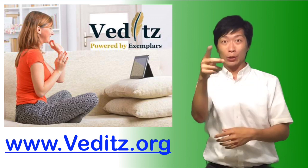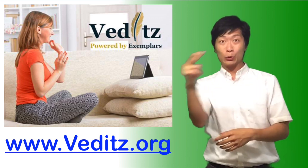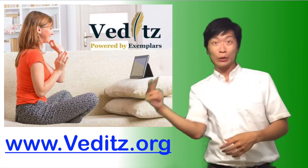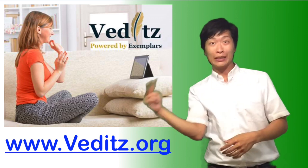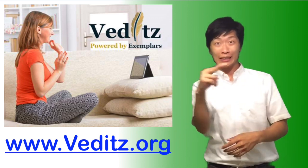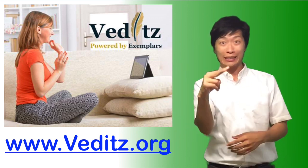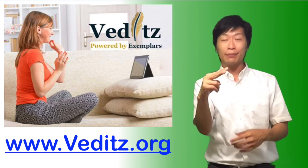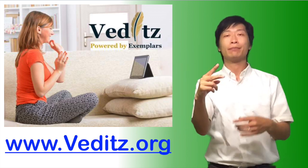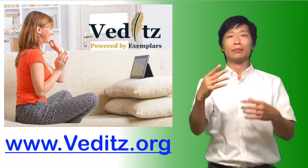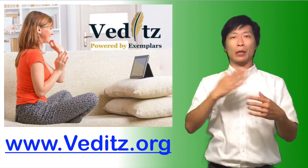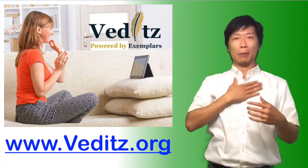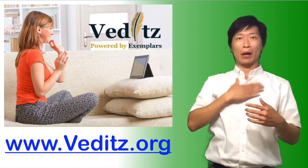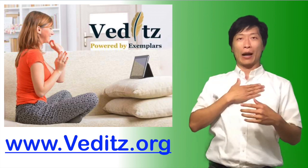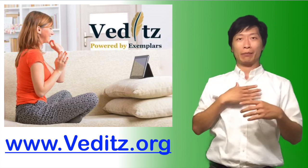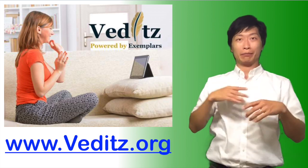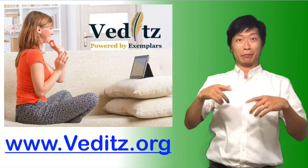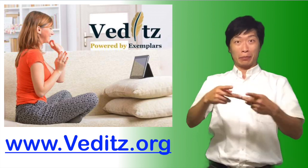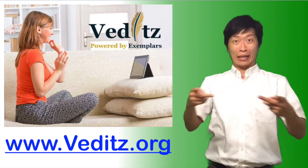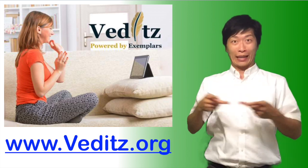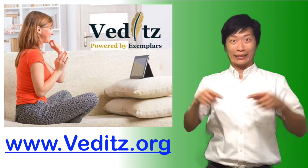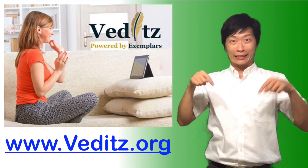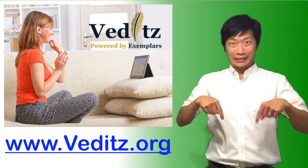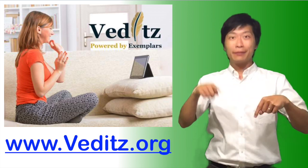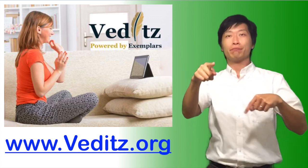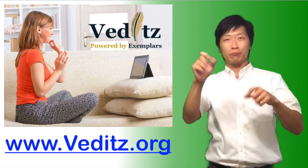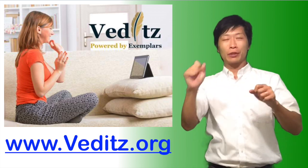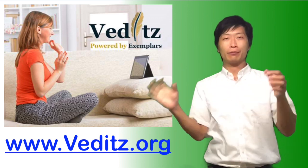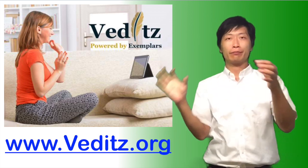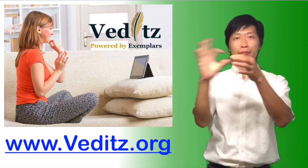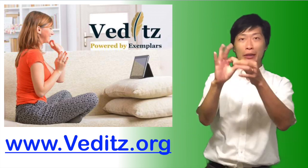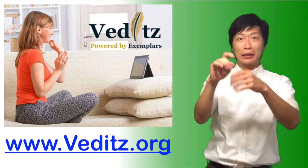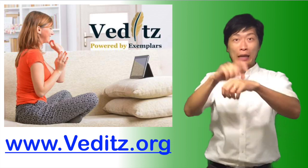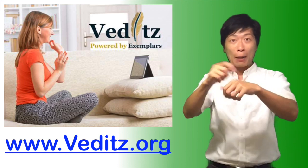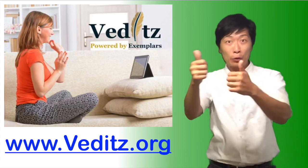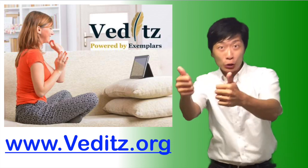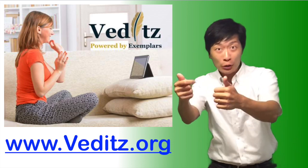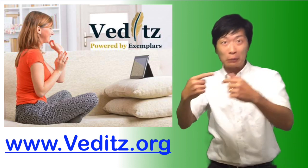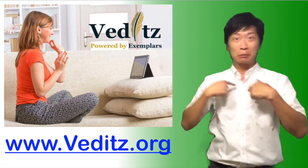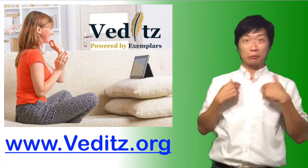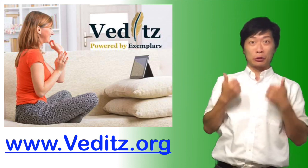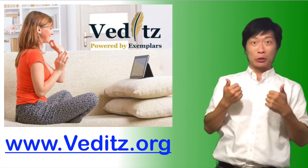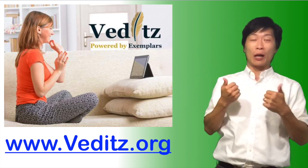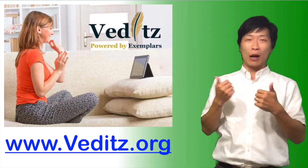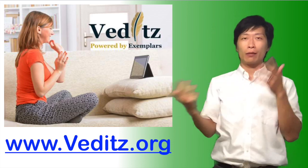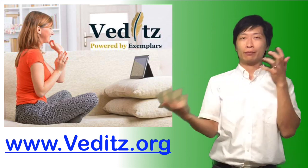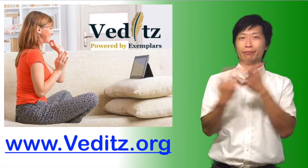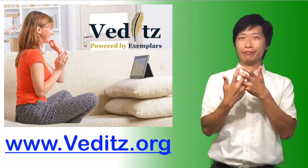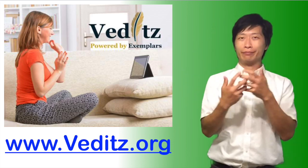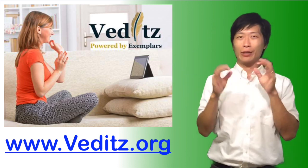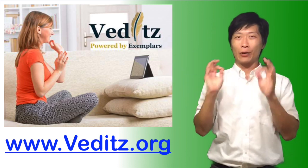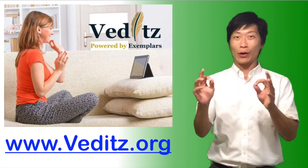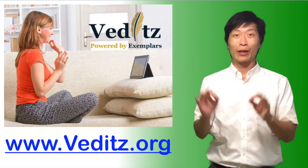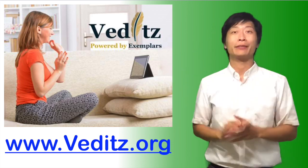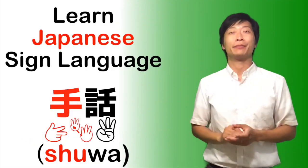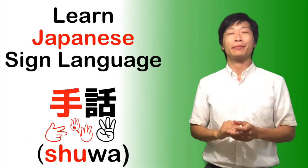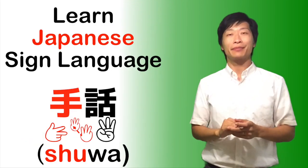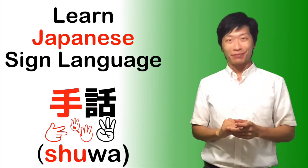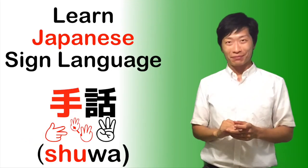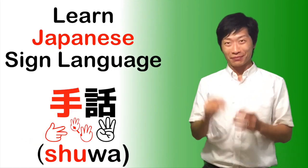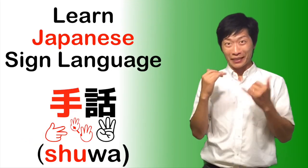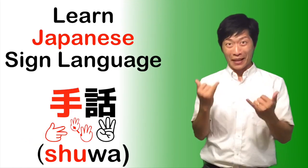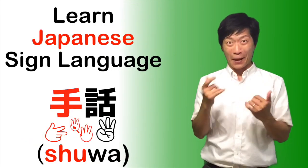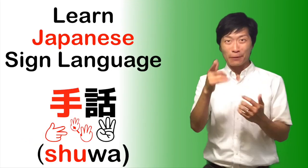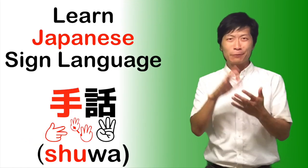Schedule by availability and don't worry about calculating for time zones.